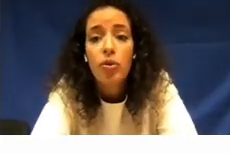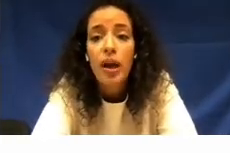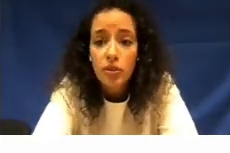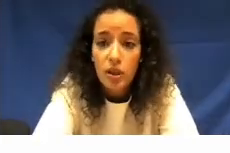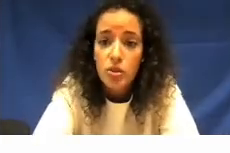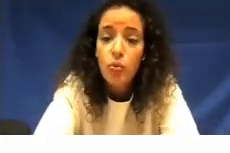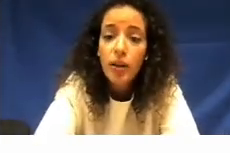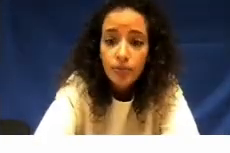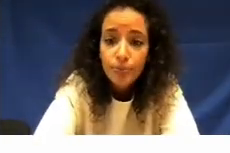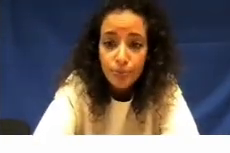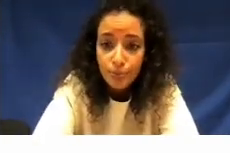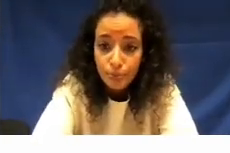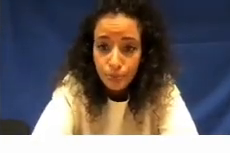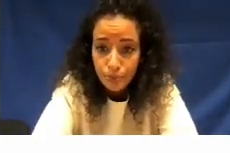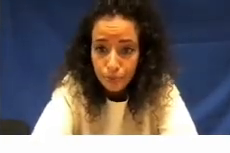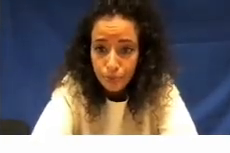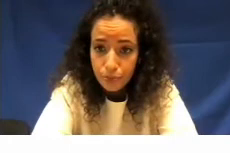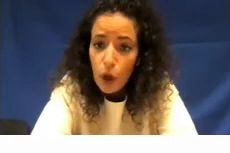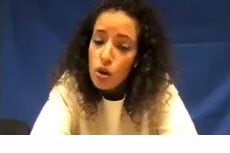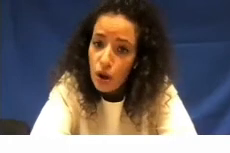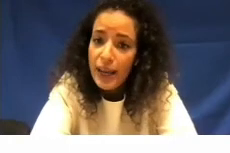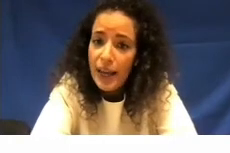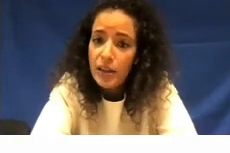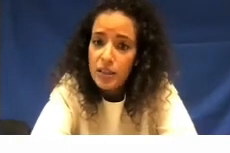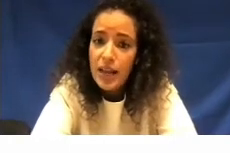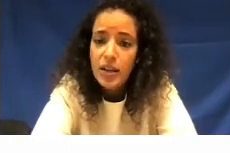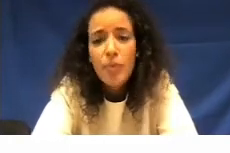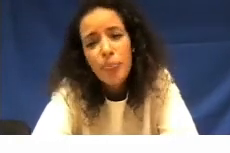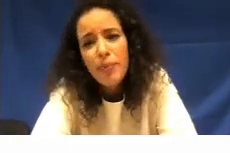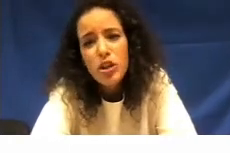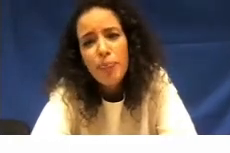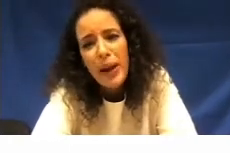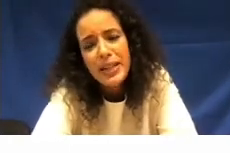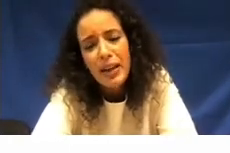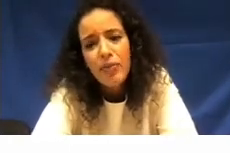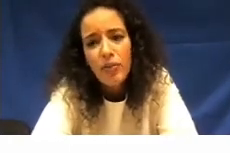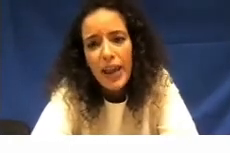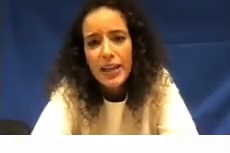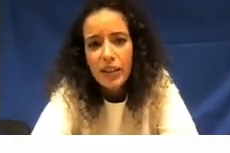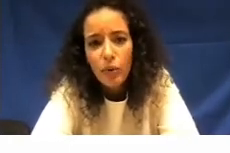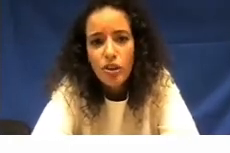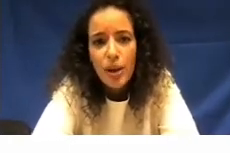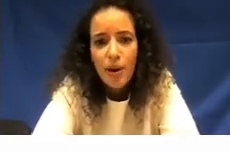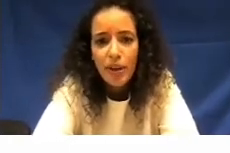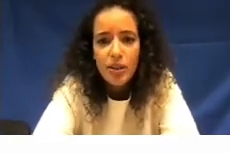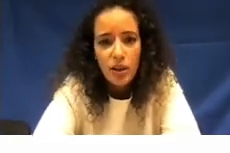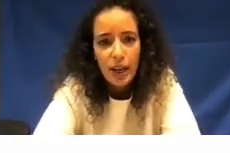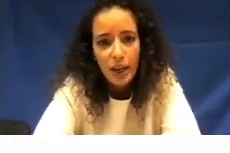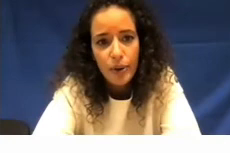that as well so I can understand a pretty much a basic level of asl which is American sign language